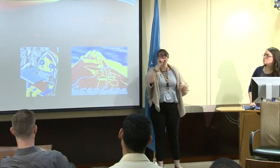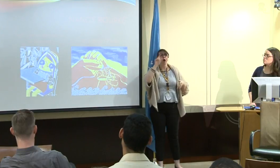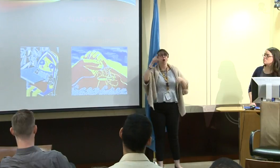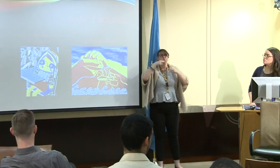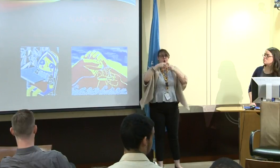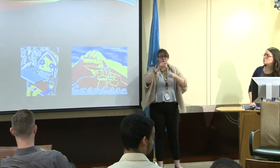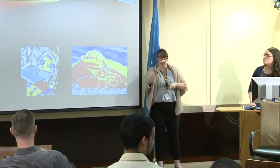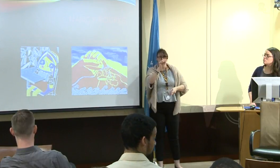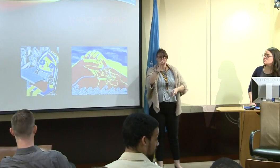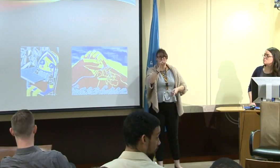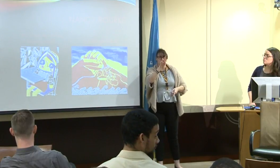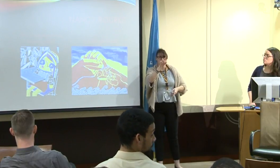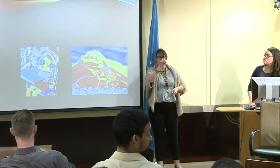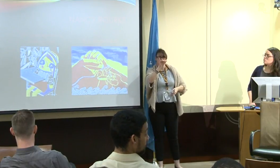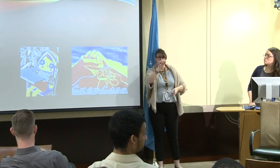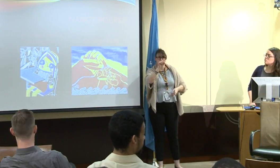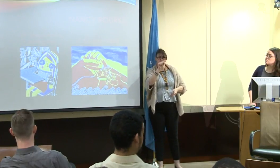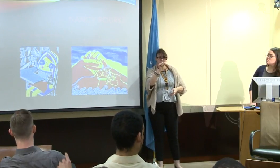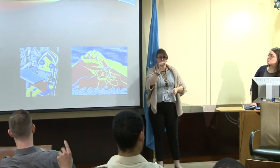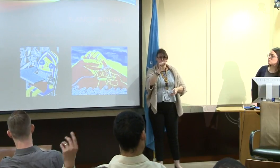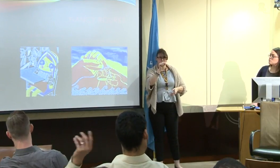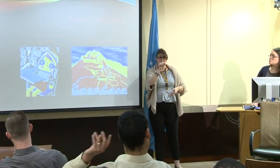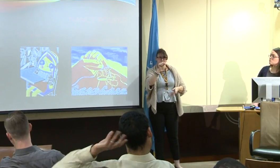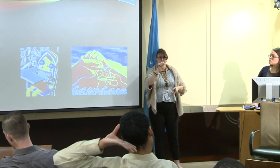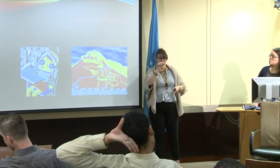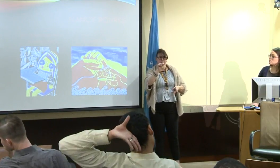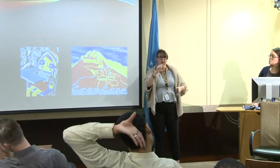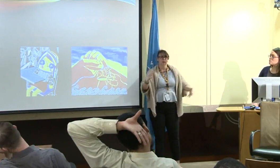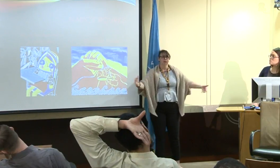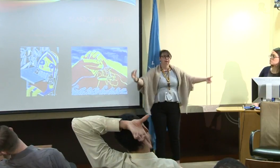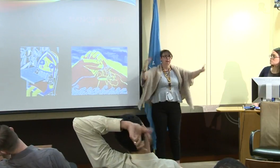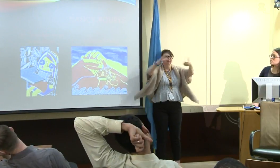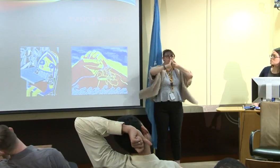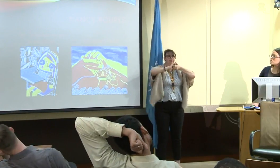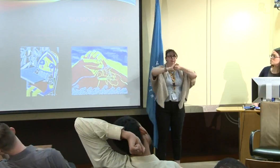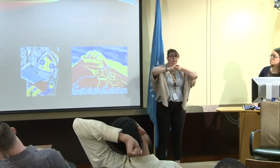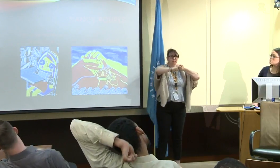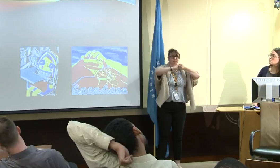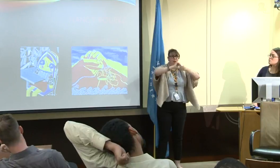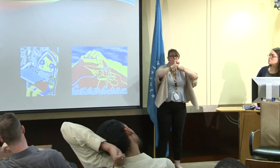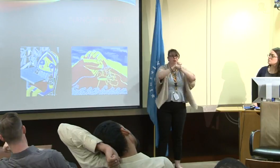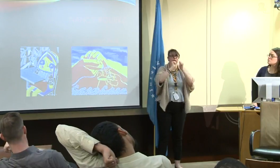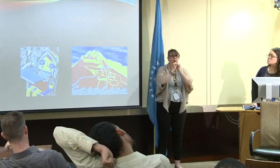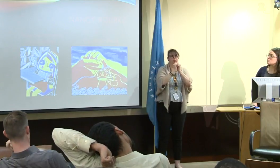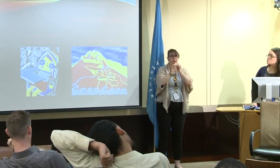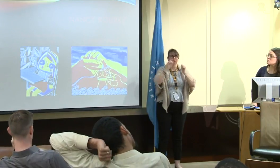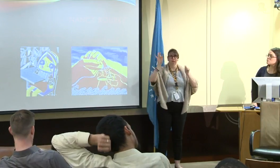And in France, they also had -- Sortiss [phonetic] in France. Sortiss.